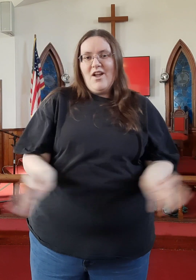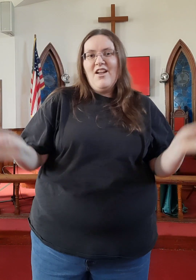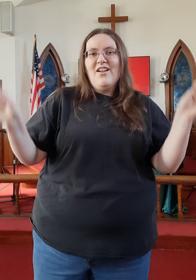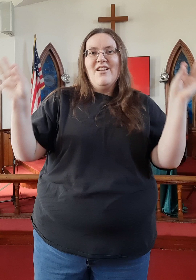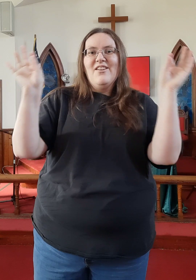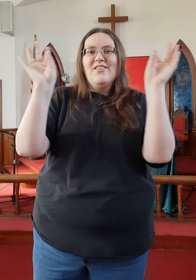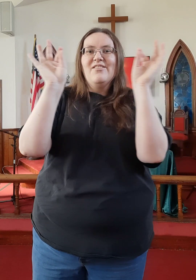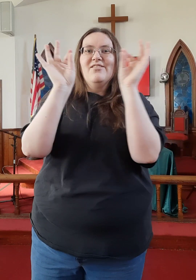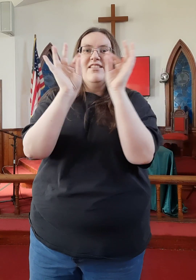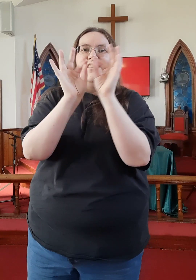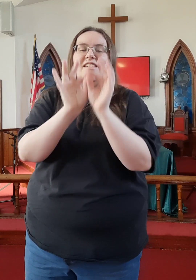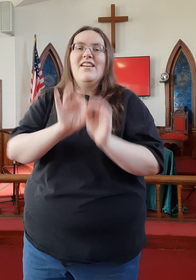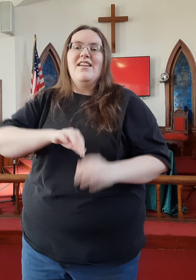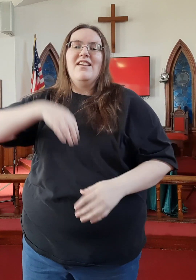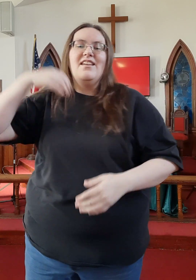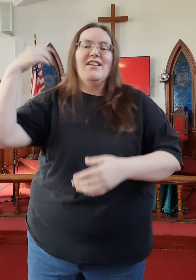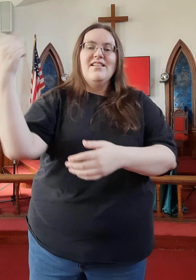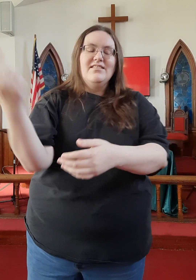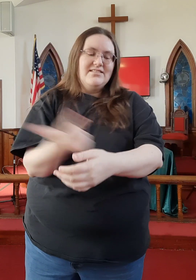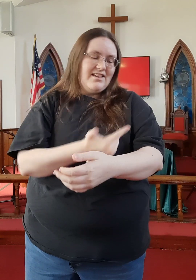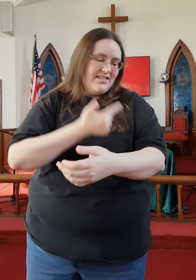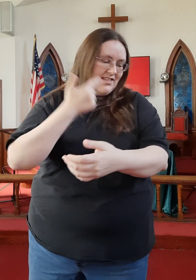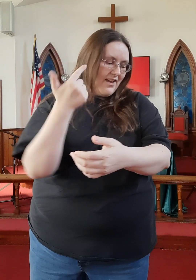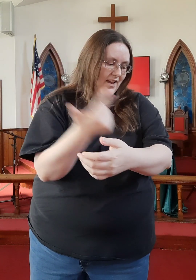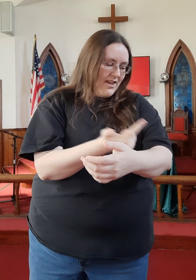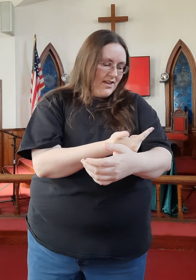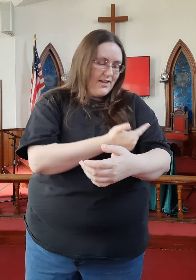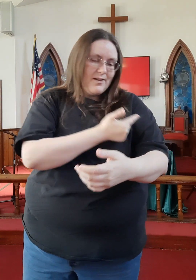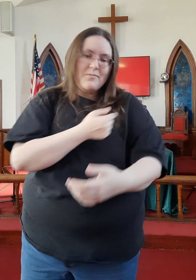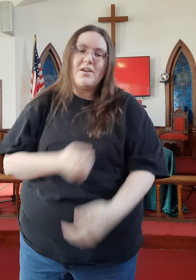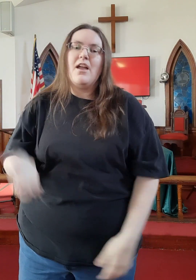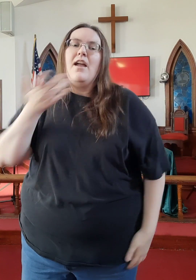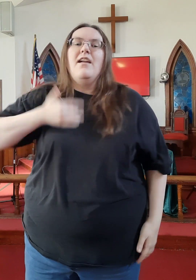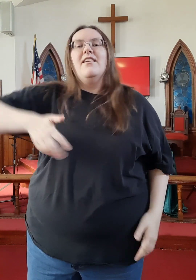Worthy is the lamb